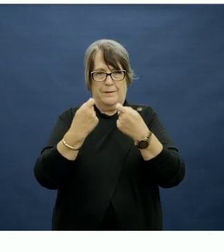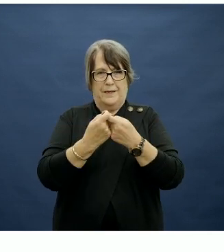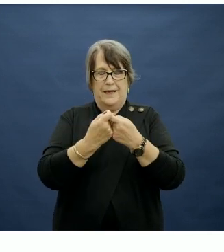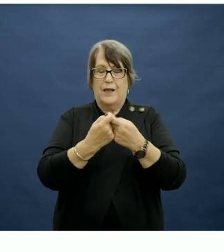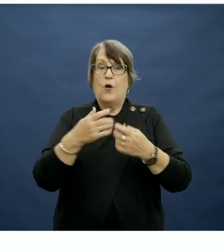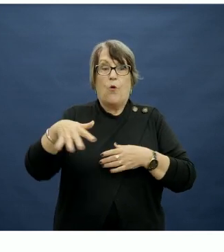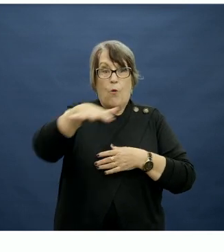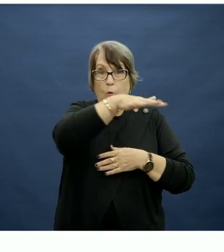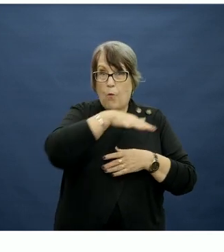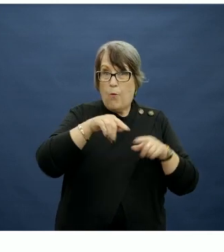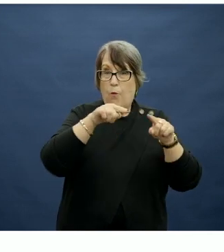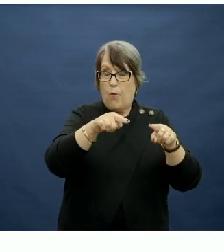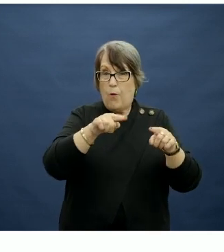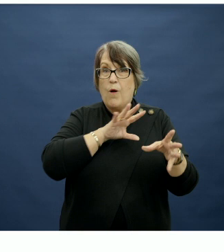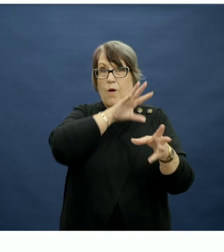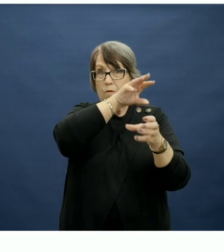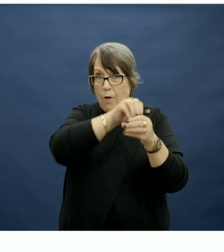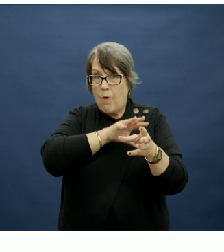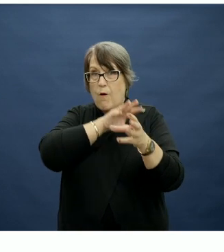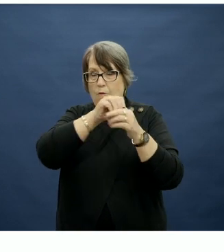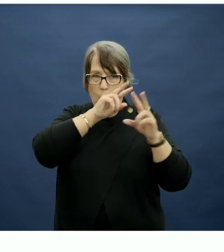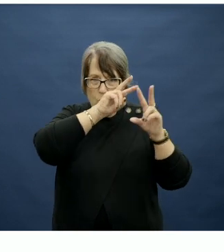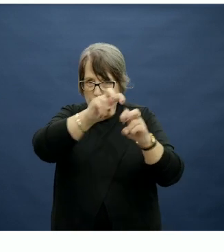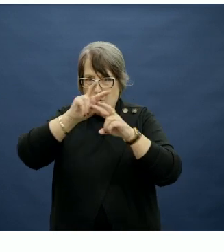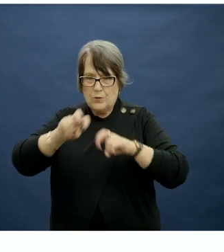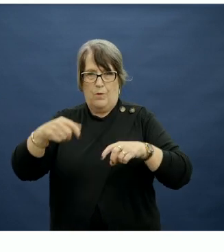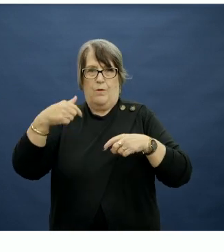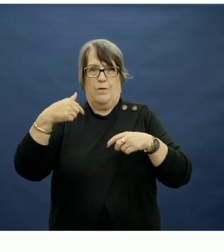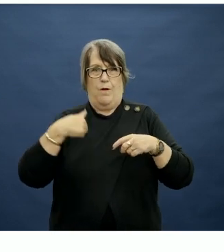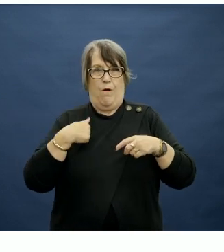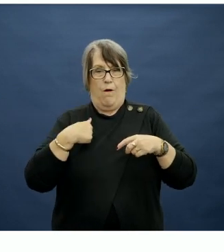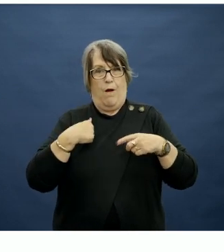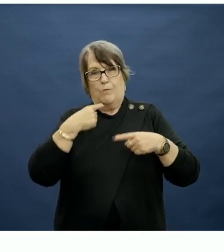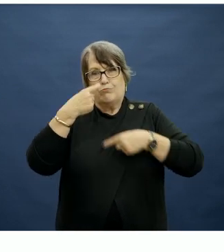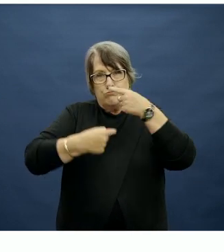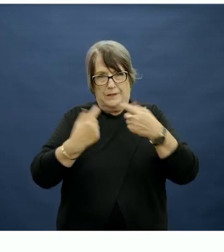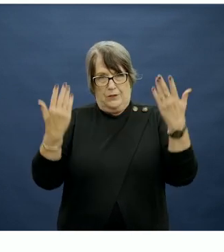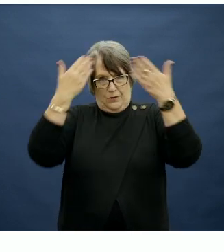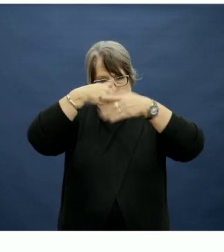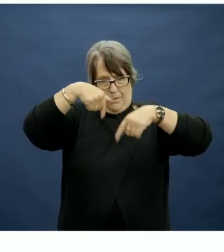whom conducted a lot of the research that I was showcasing this evening.